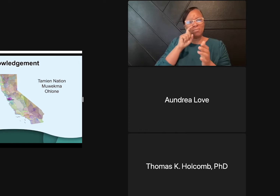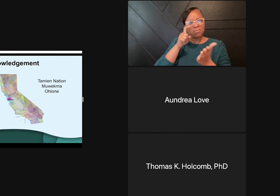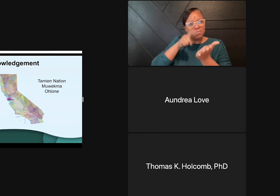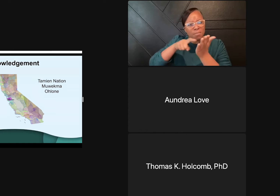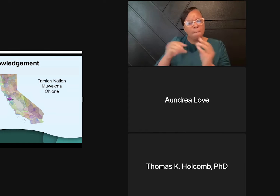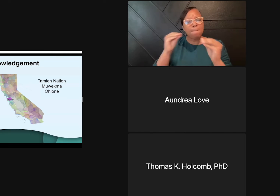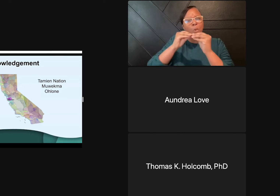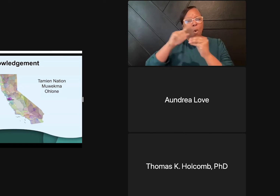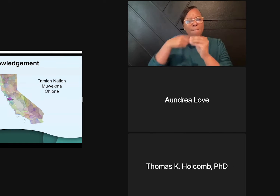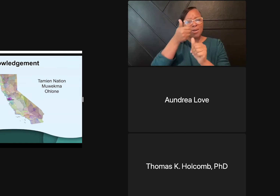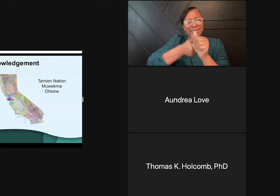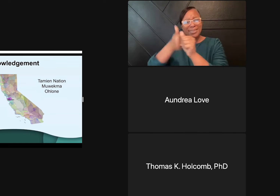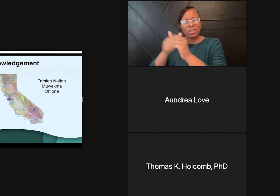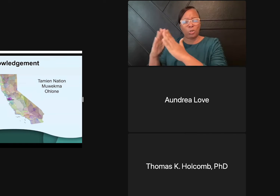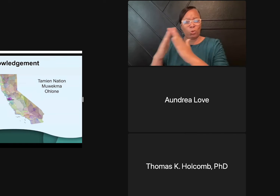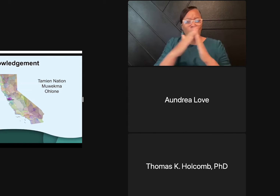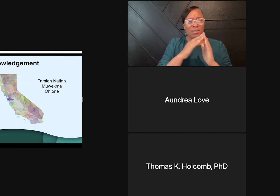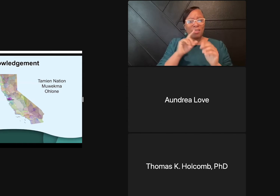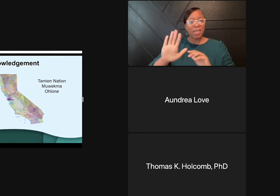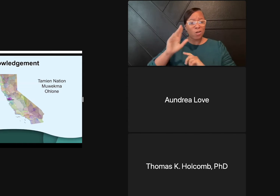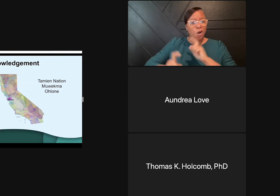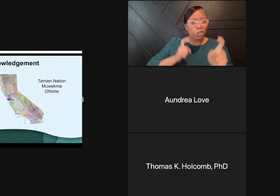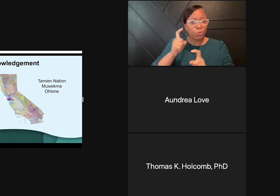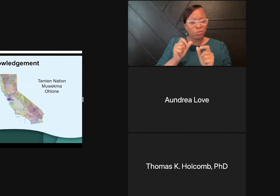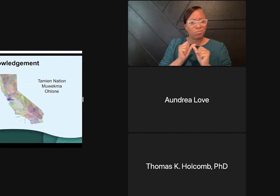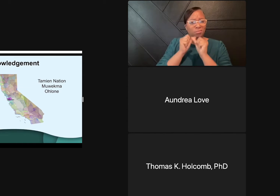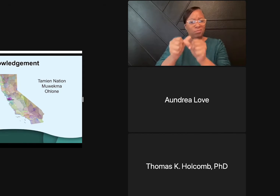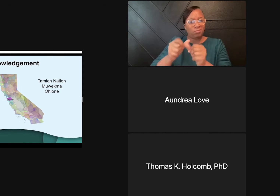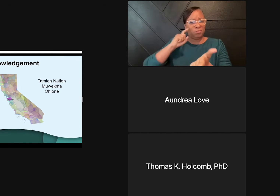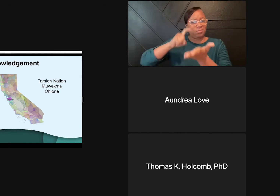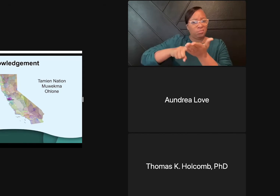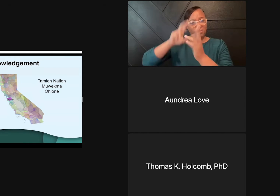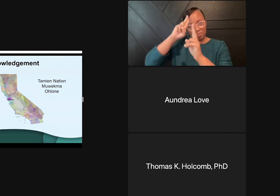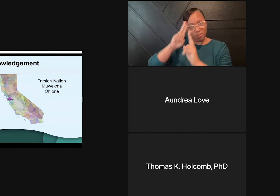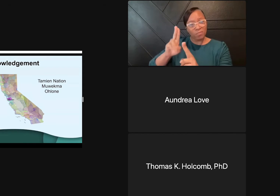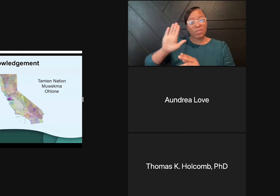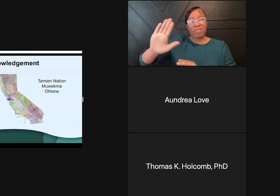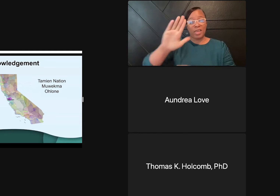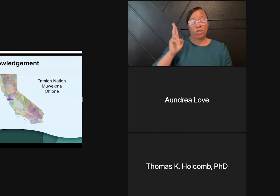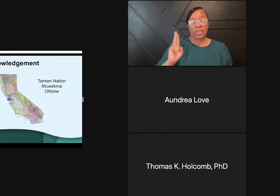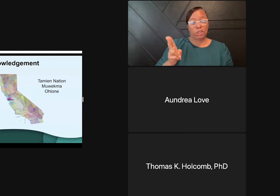that we've settled on so that you can find more about the communities and their contribution